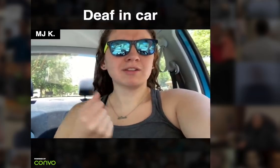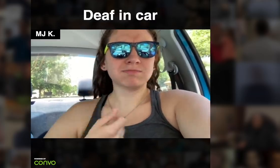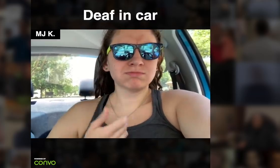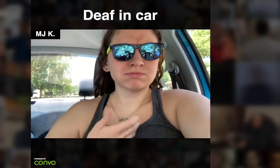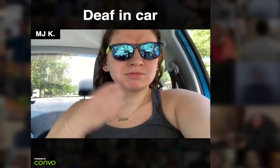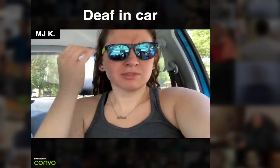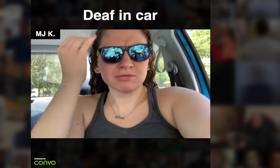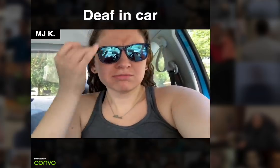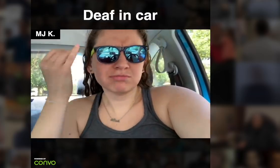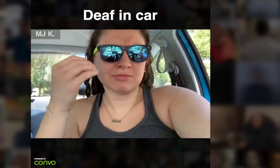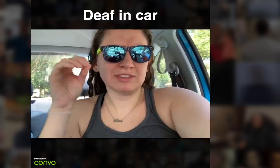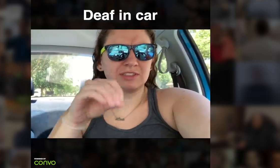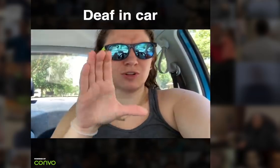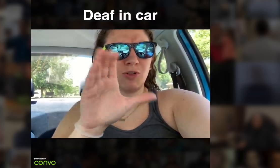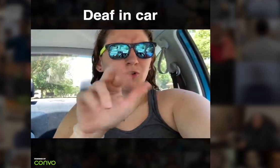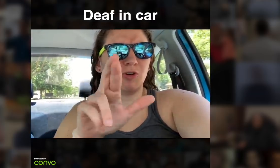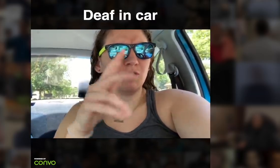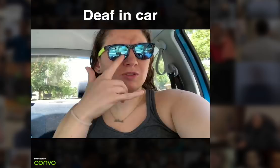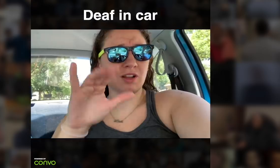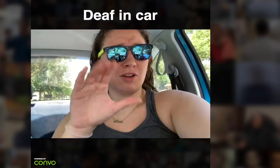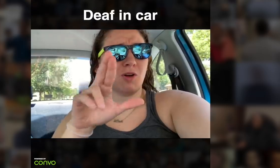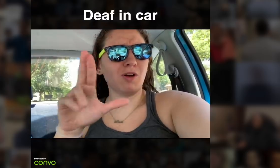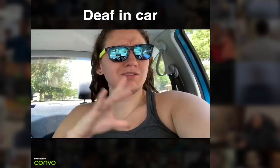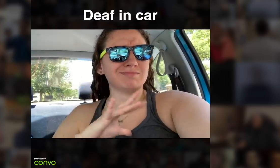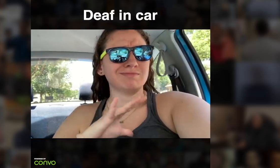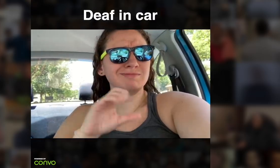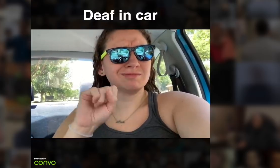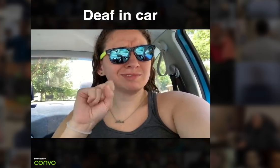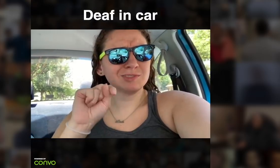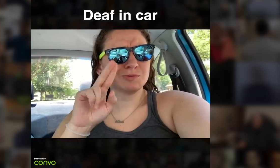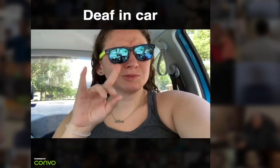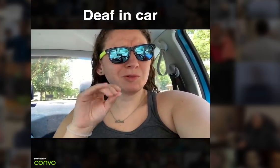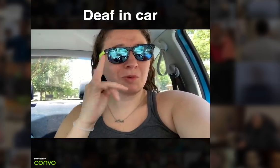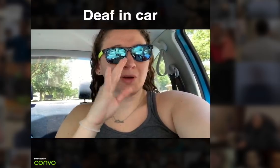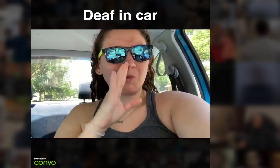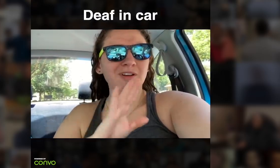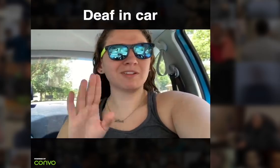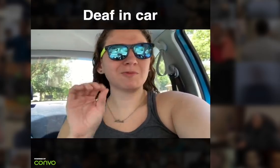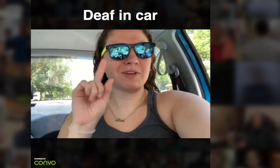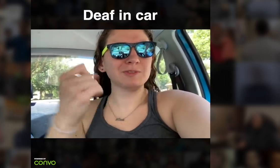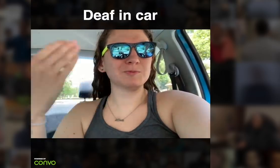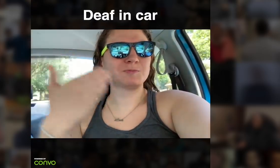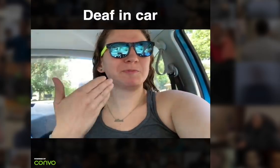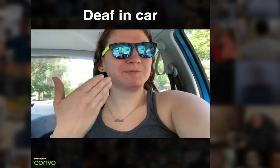sharing their thoughts and feelings in their car. The nice thing about doing in the car is that it's like a studio without the interruptions.